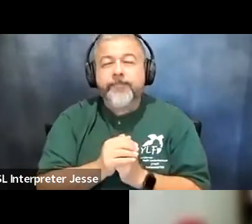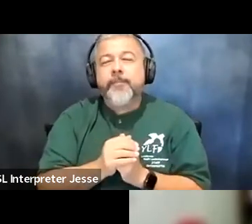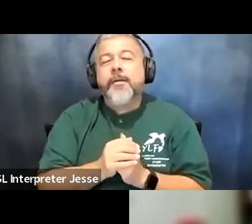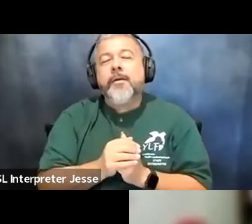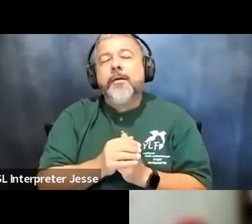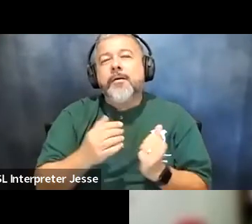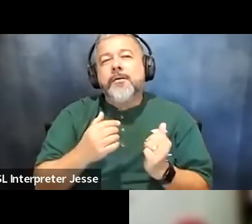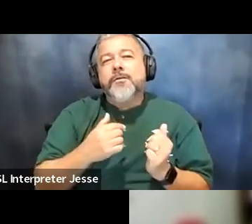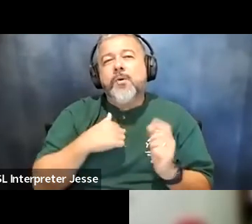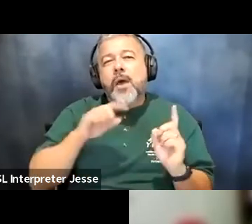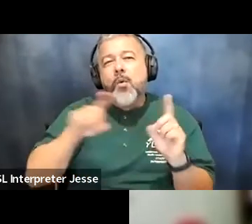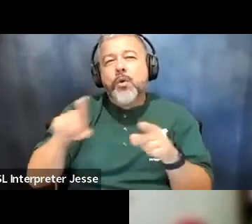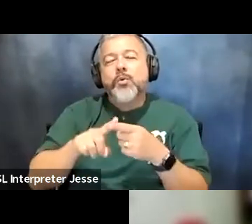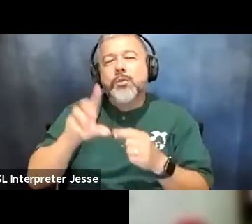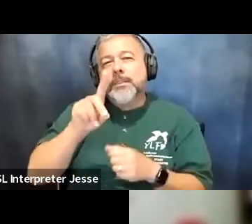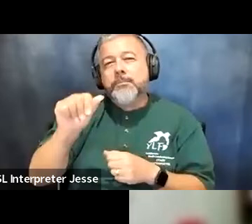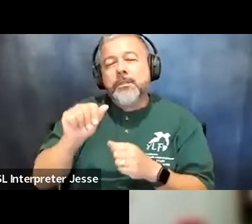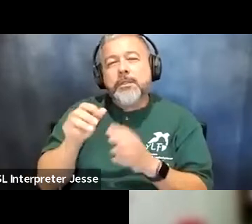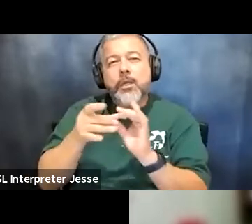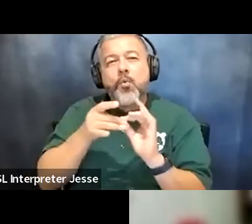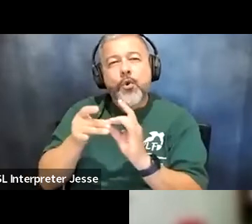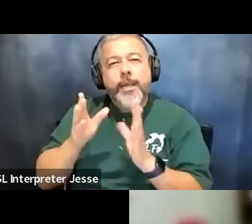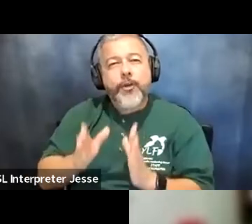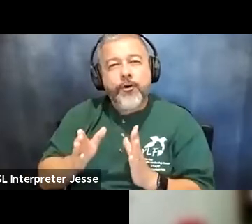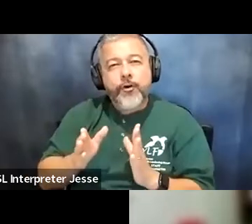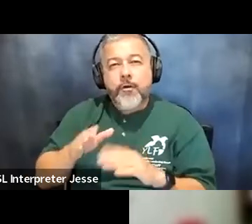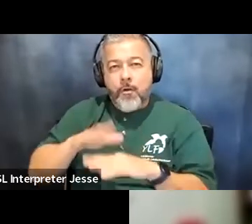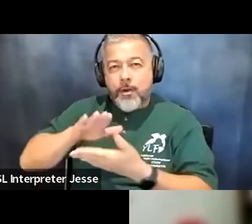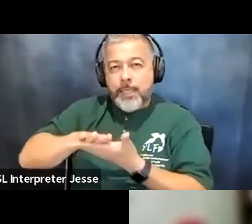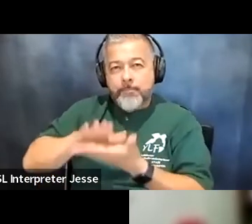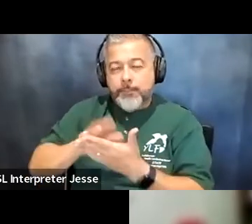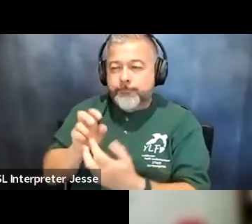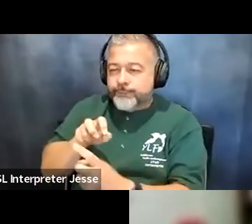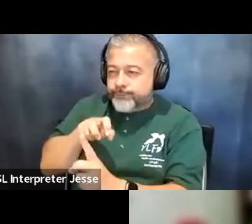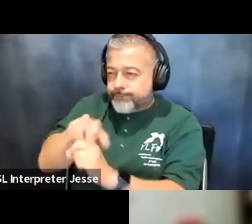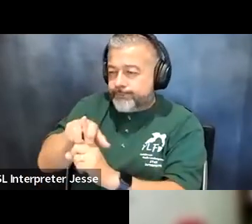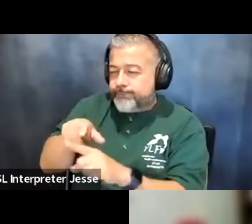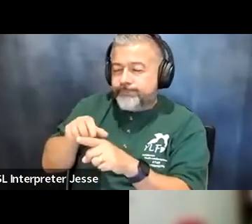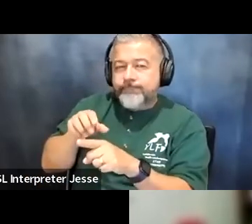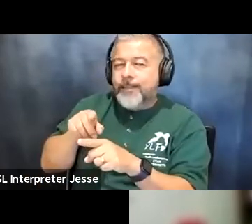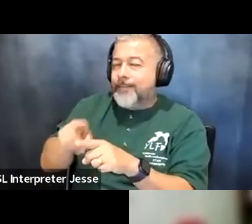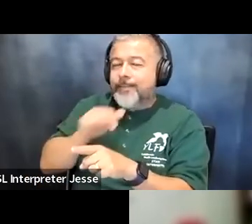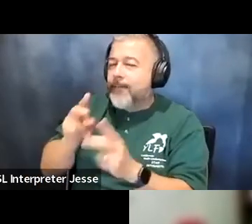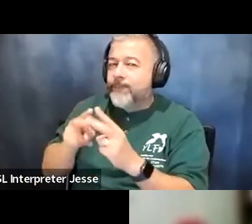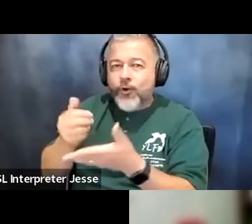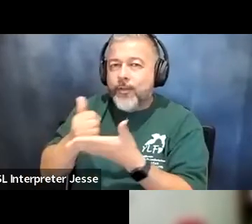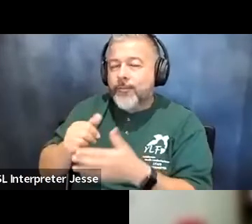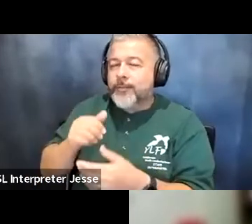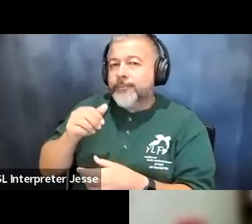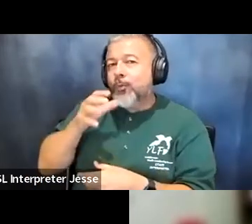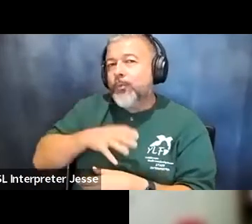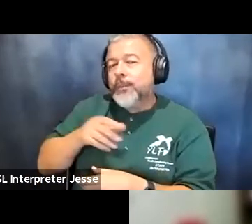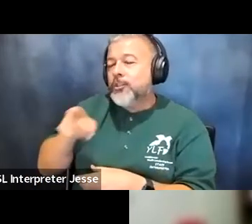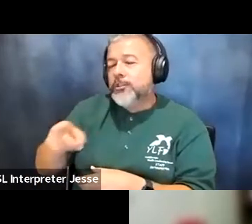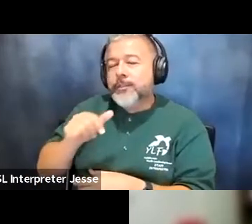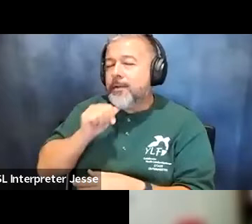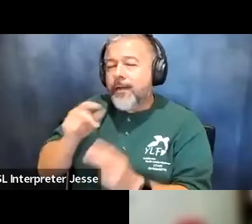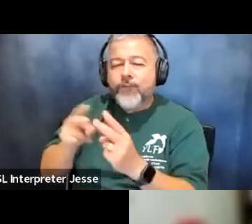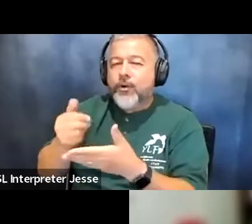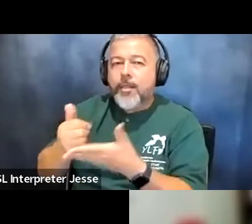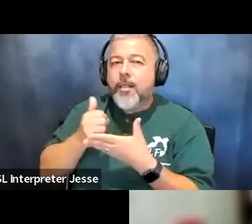the disability coordinator on campus and she was not very helpful she wasn't really um the best so